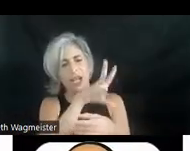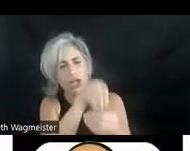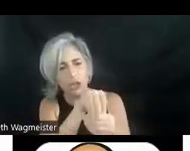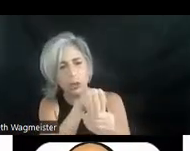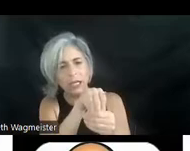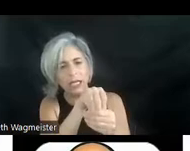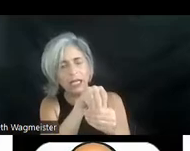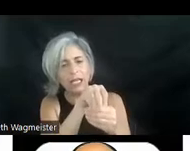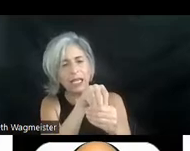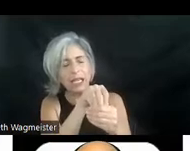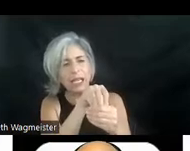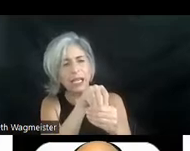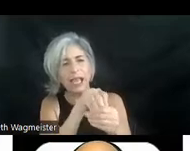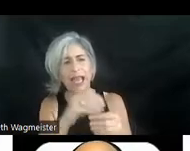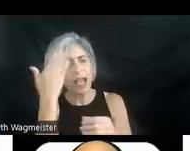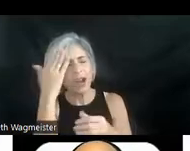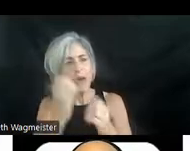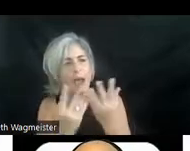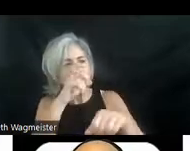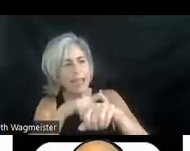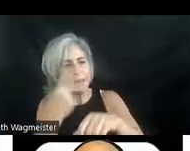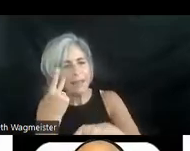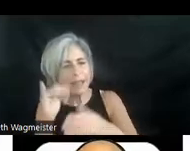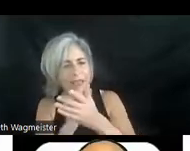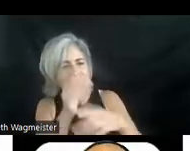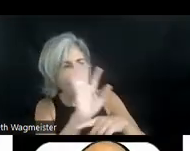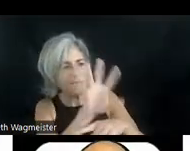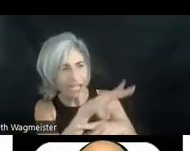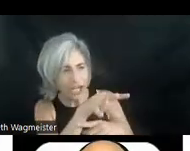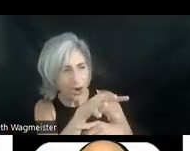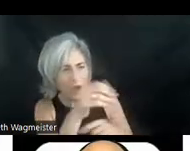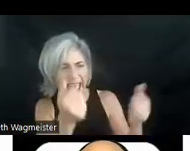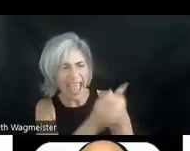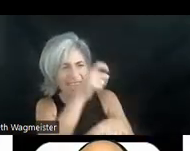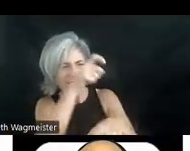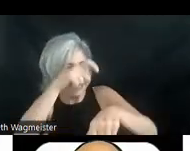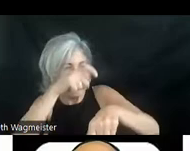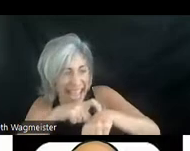description. I don't know how many times I've seen that video and every time the description